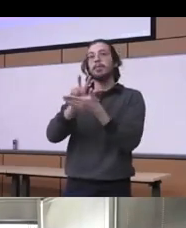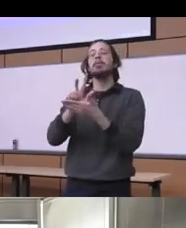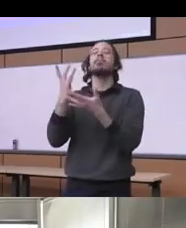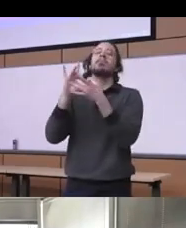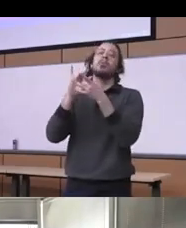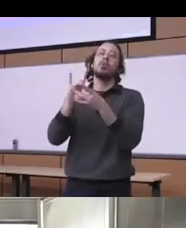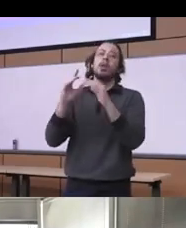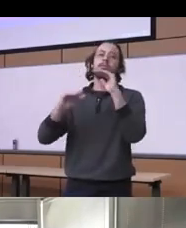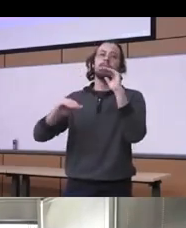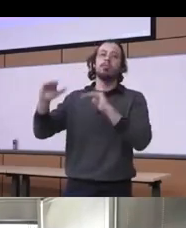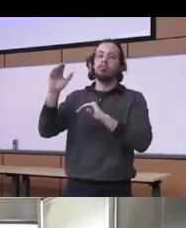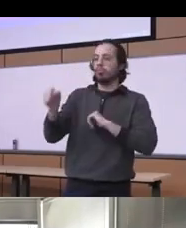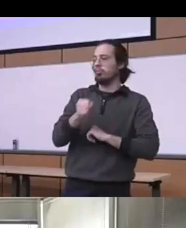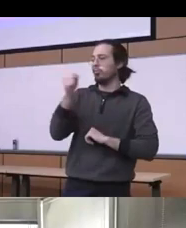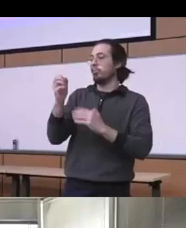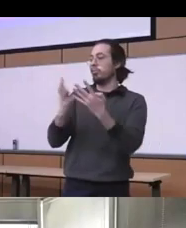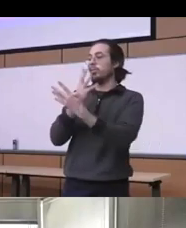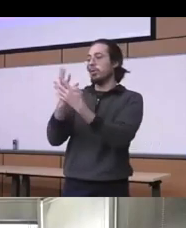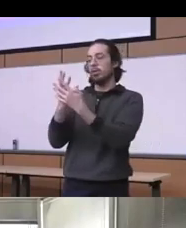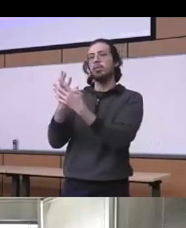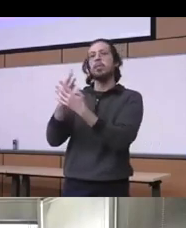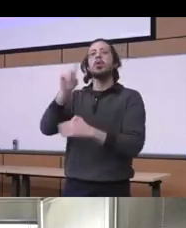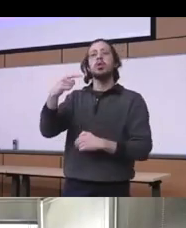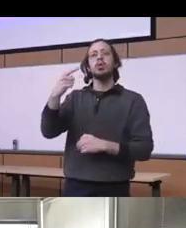rates of incarcerations just to give you a little bit of an idea here these updates of